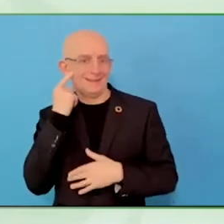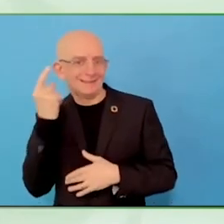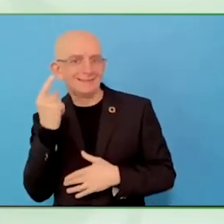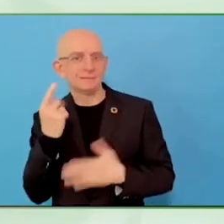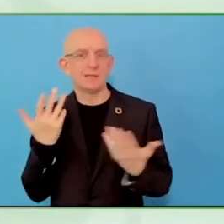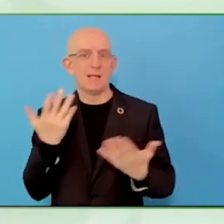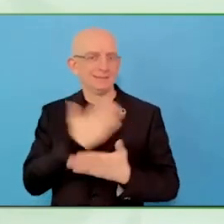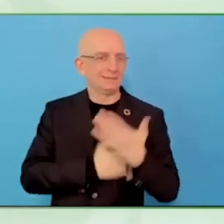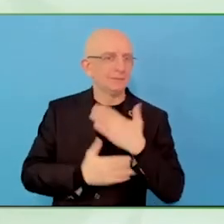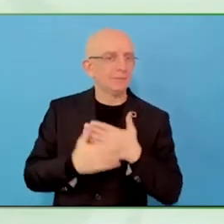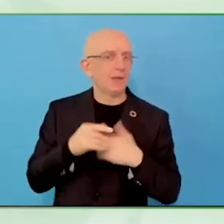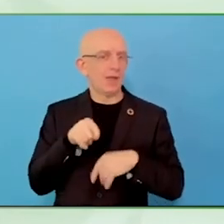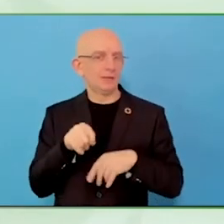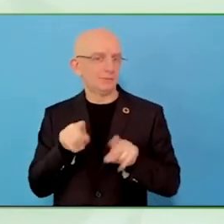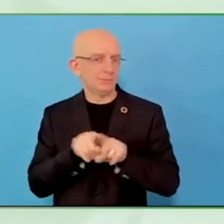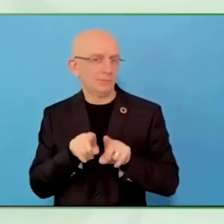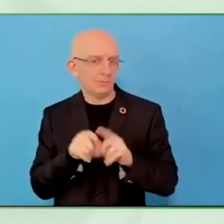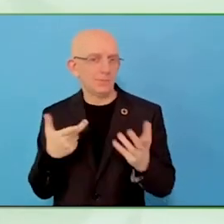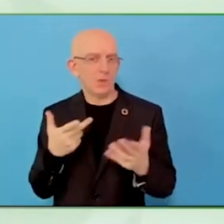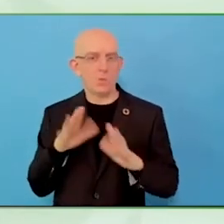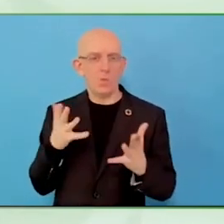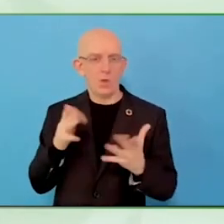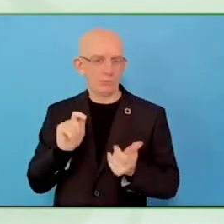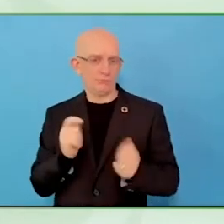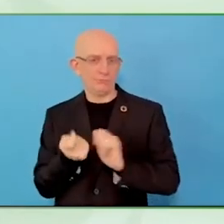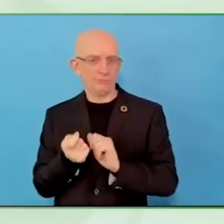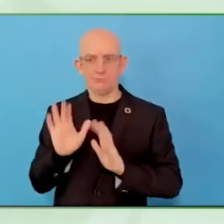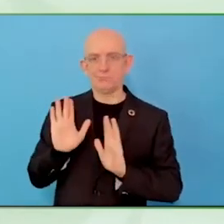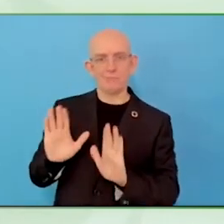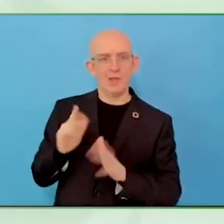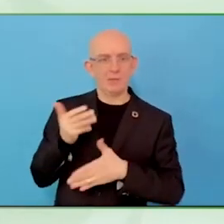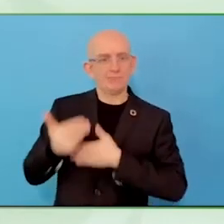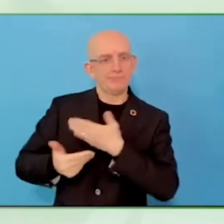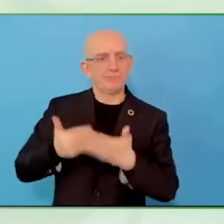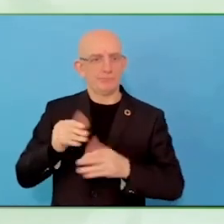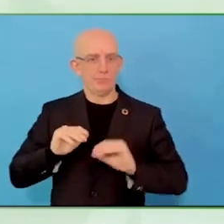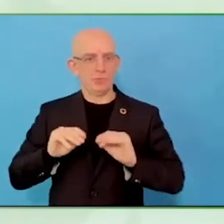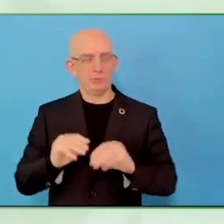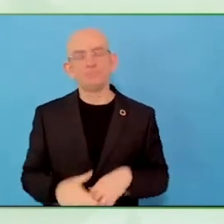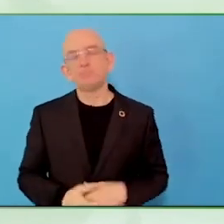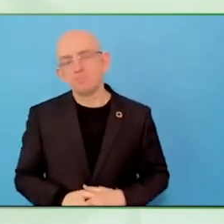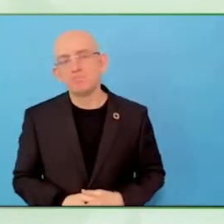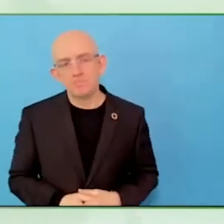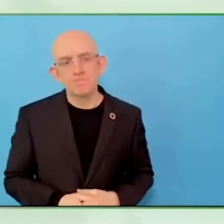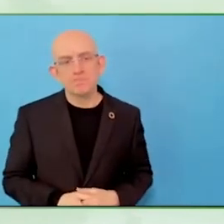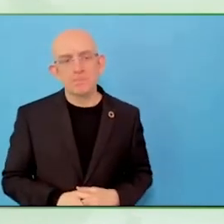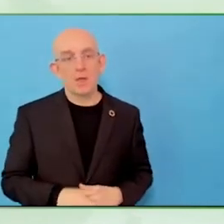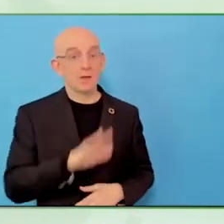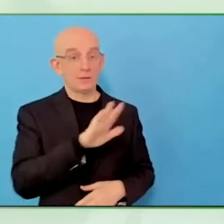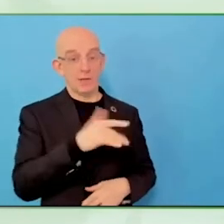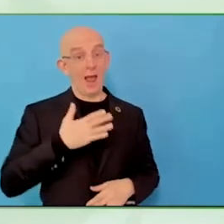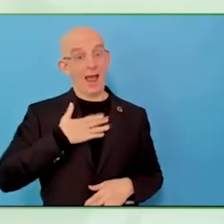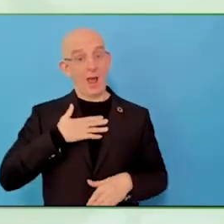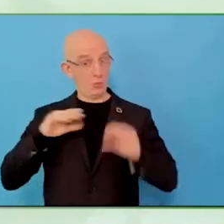when the entrepreneur meets his coach they are learning from each other. The entrepreneur learned from the coach, the coach learnt about